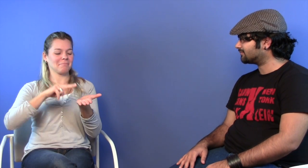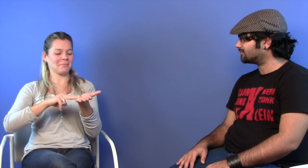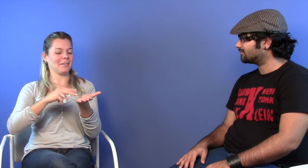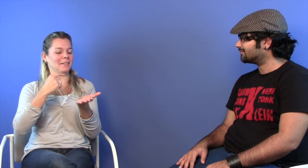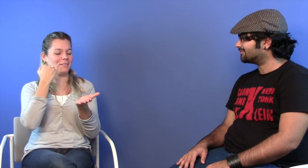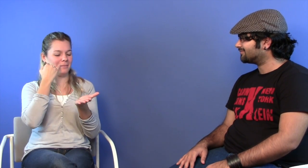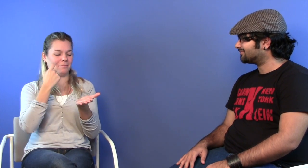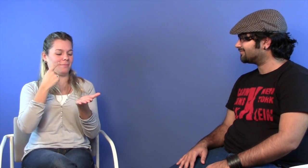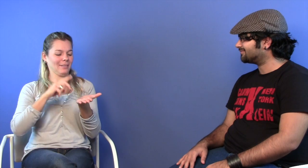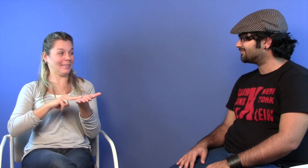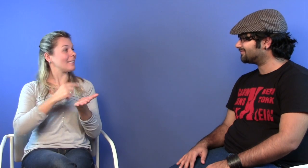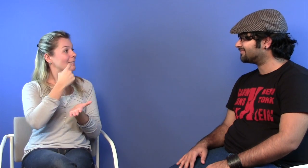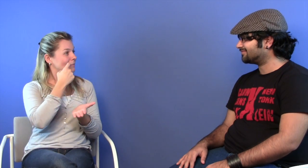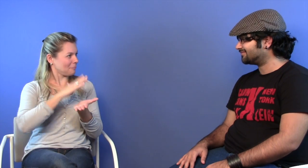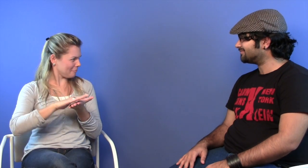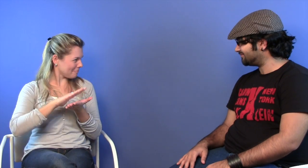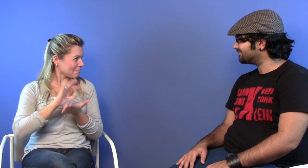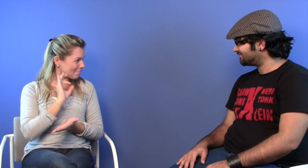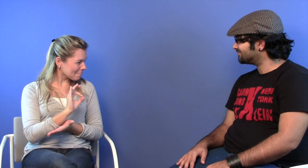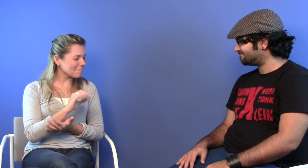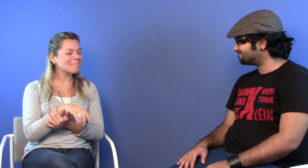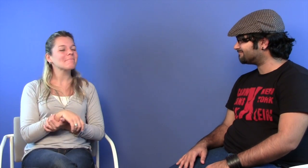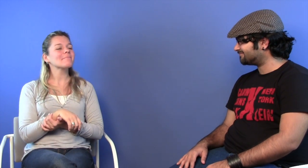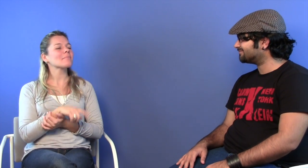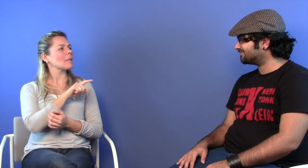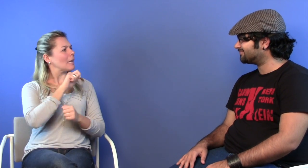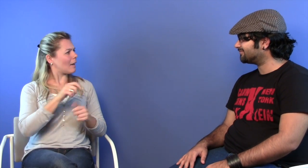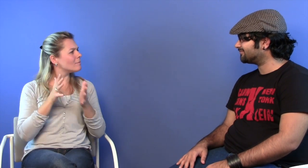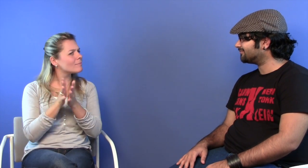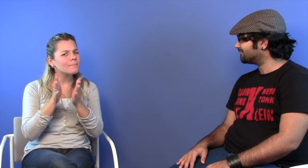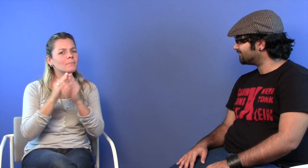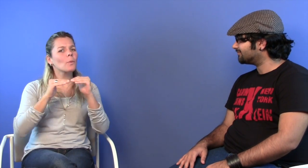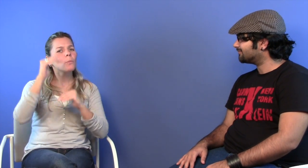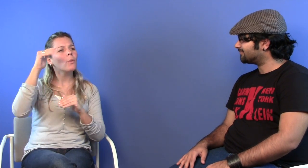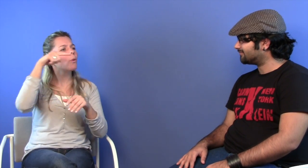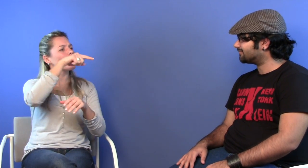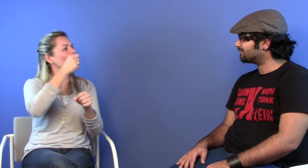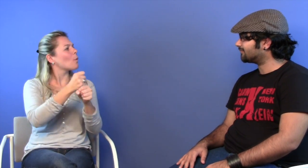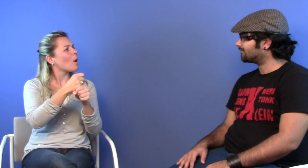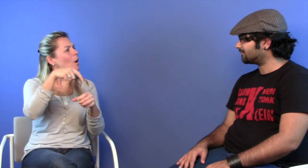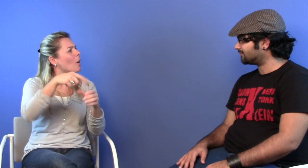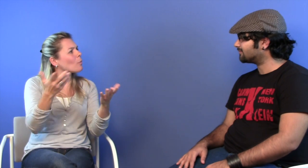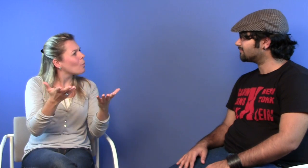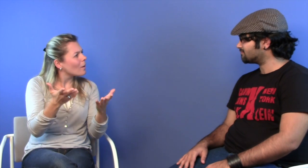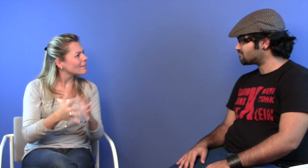Handicapped). Can you tell us more about this?